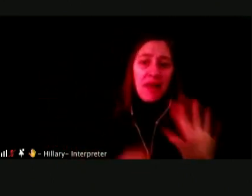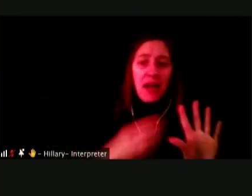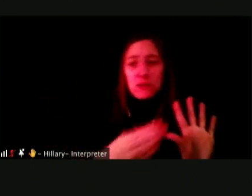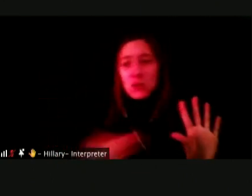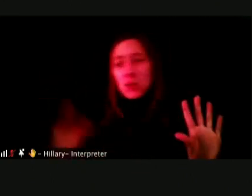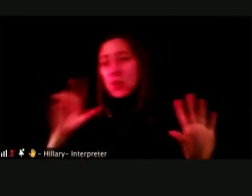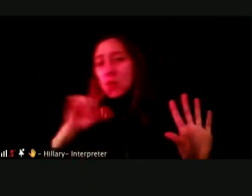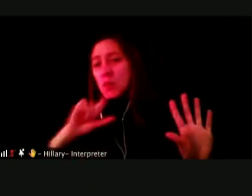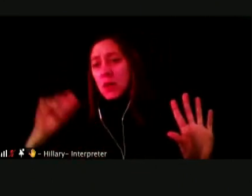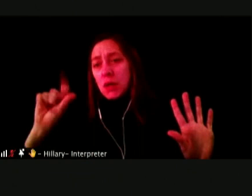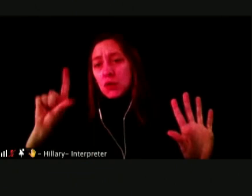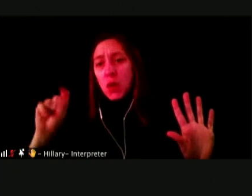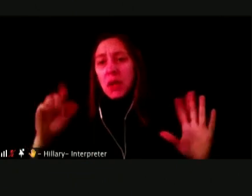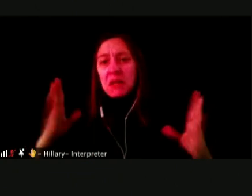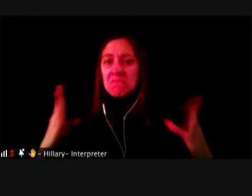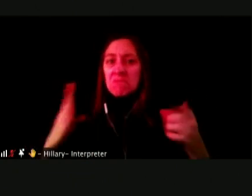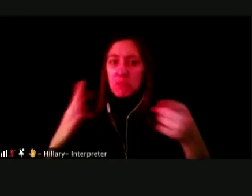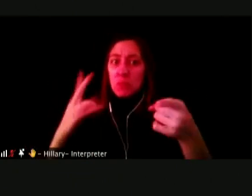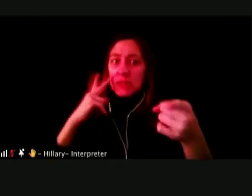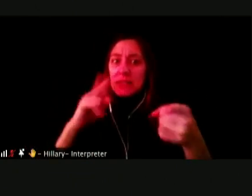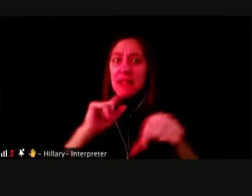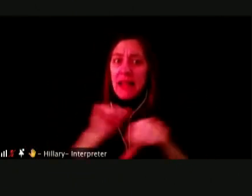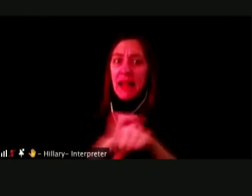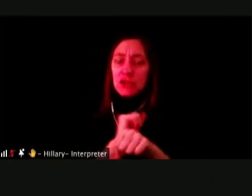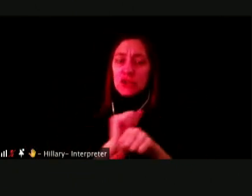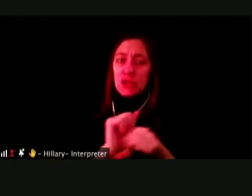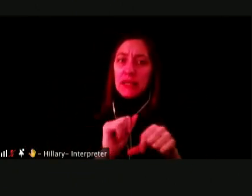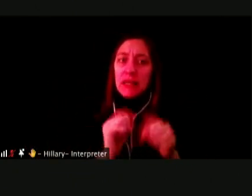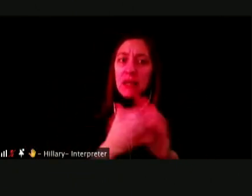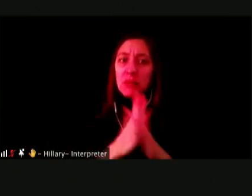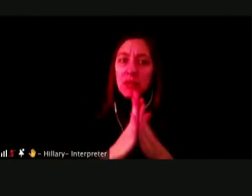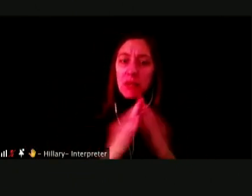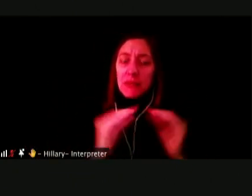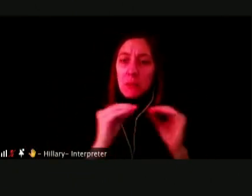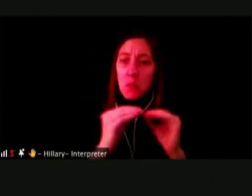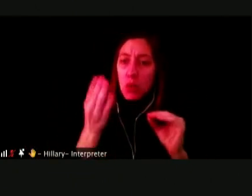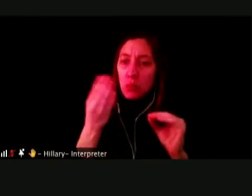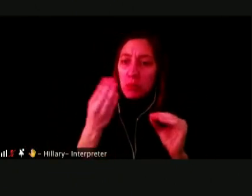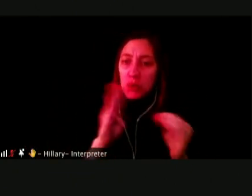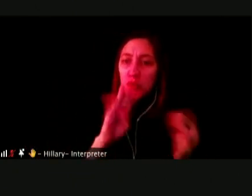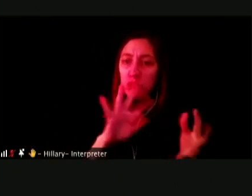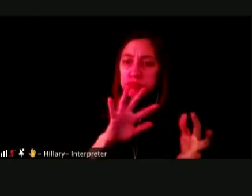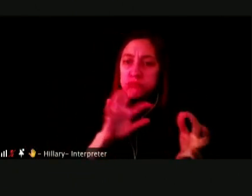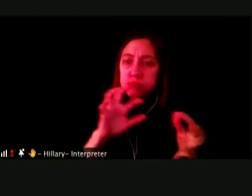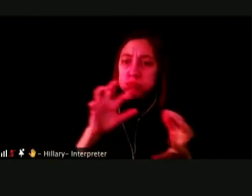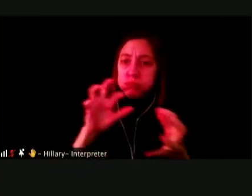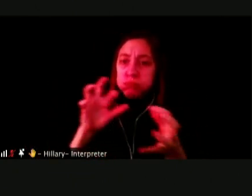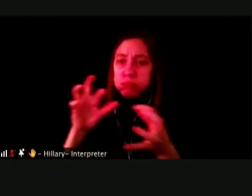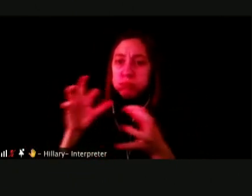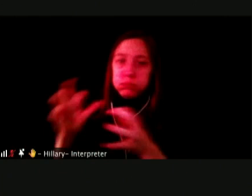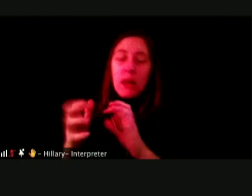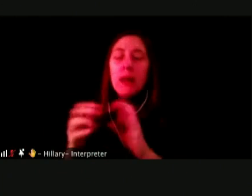AND YOU SEE HERE THE ACTUAL BRAIN MATURING, GETTING MORE BLUE, WHICH MEANS LOWER NEURONAL DENSITY.